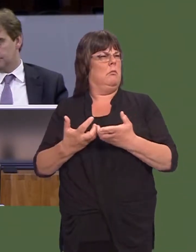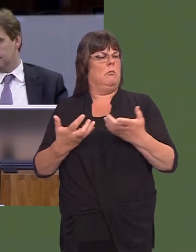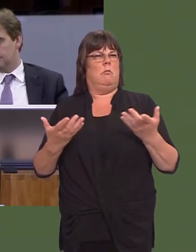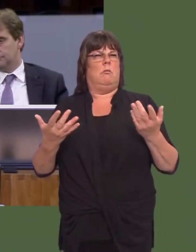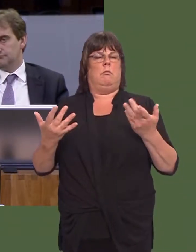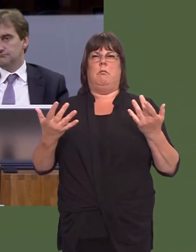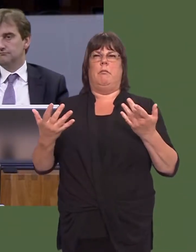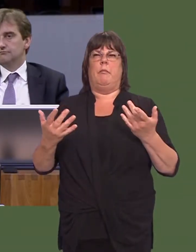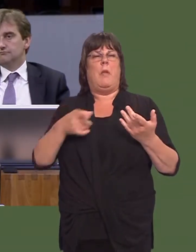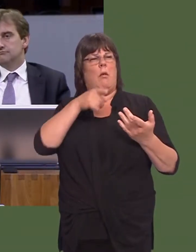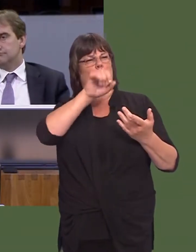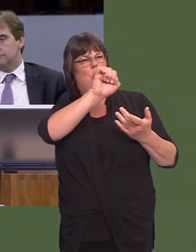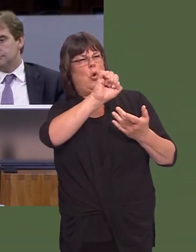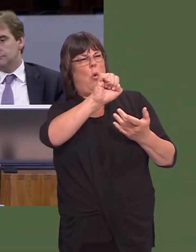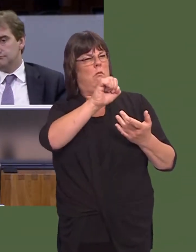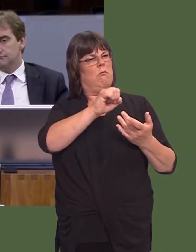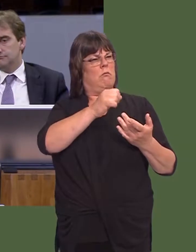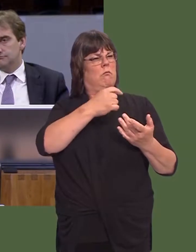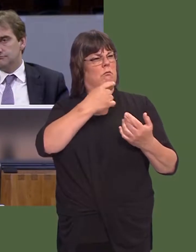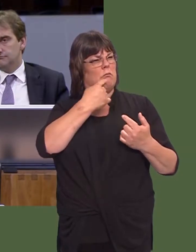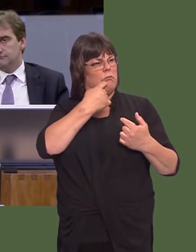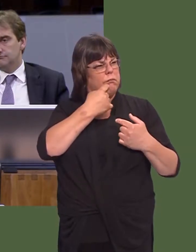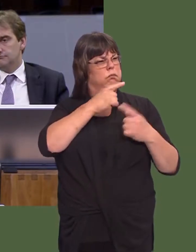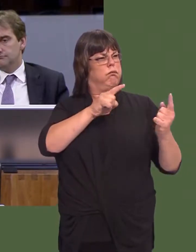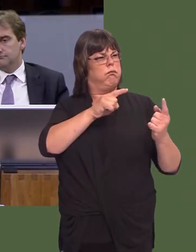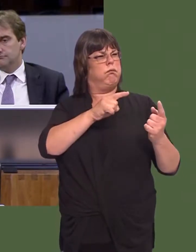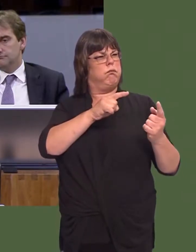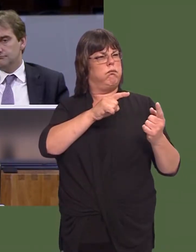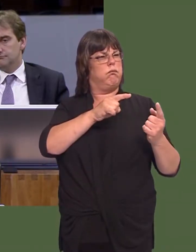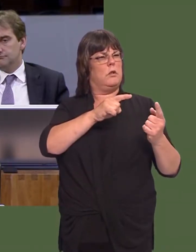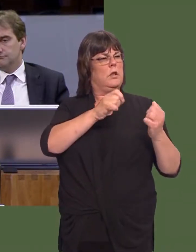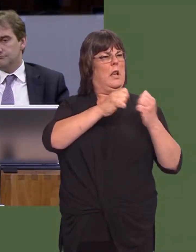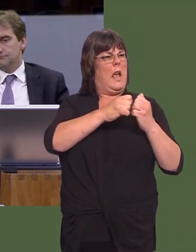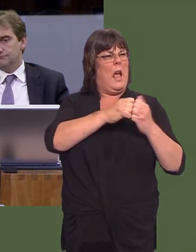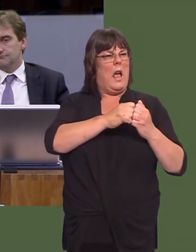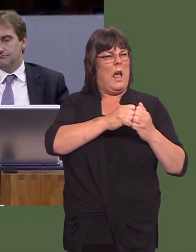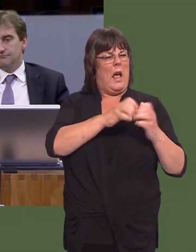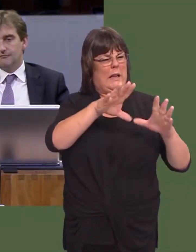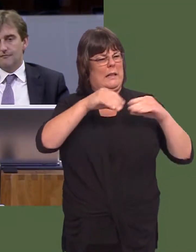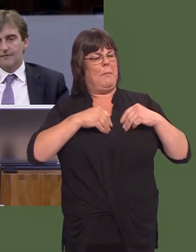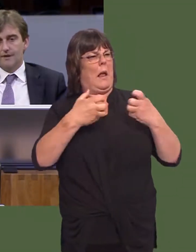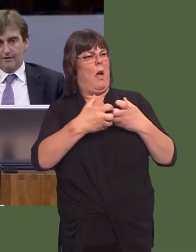How on earth can anyone take any of the pledges that you are making seriously, when you have been caught out in the last week of this campaign? Ultimatelyó[Interruption.]